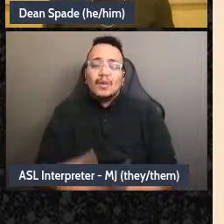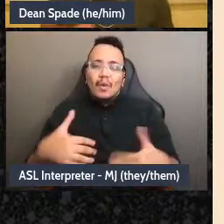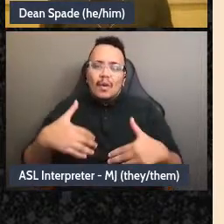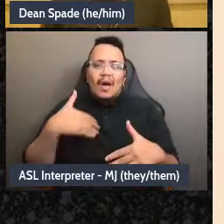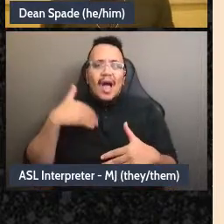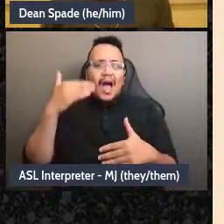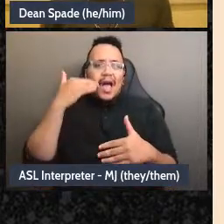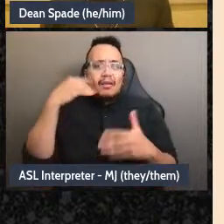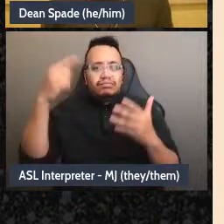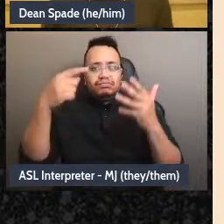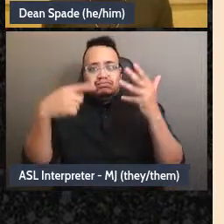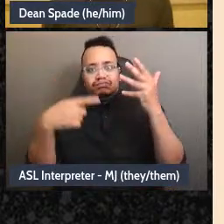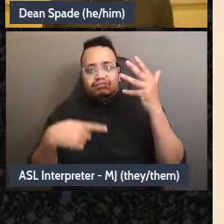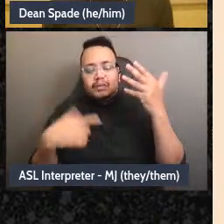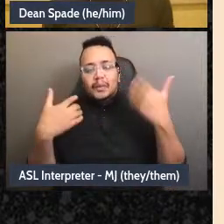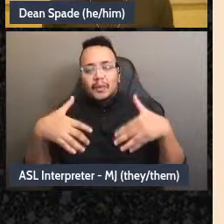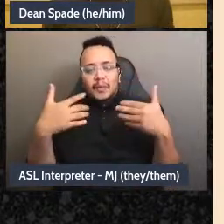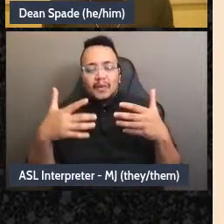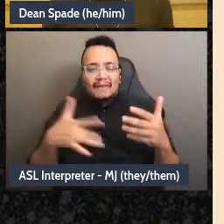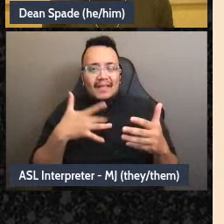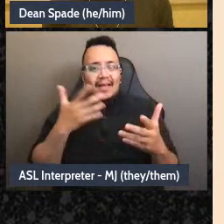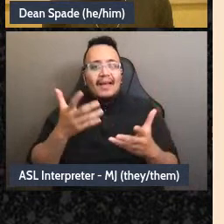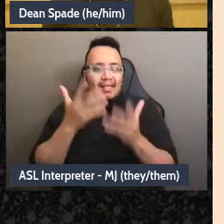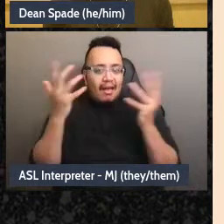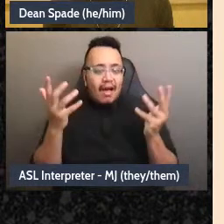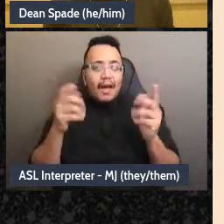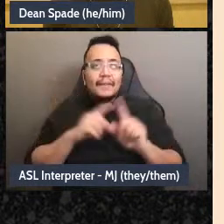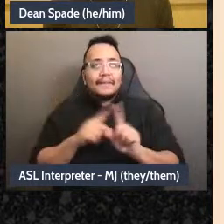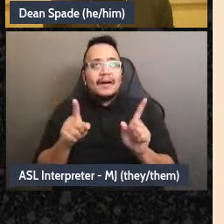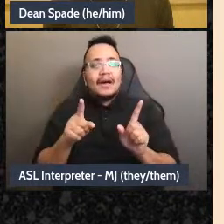I think, you know, I strongly believe that most of the harm we experience